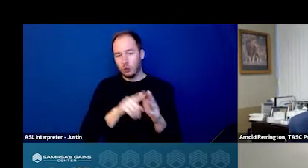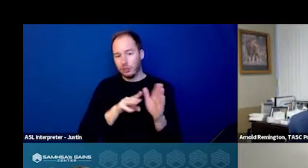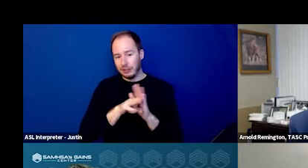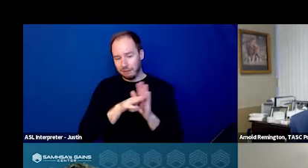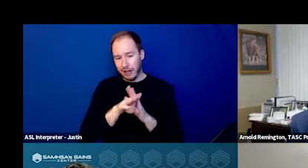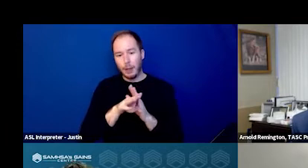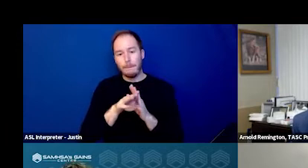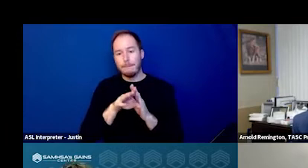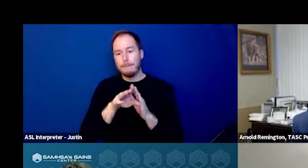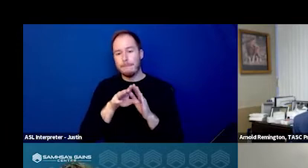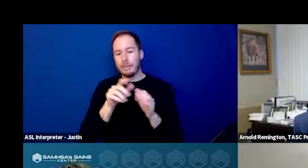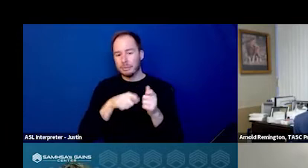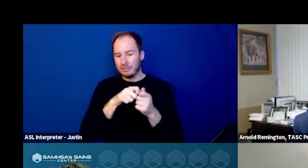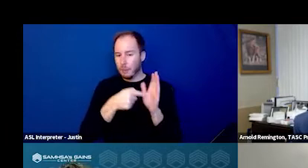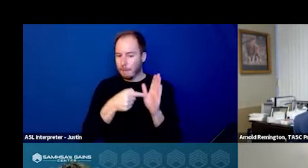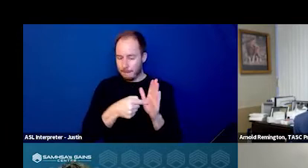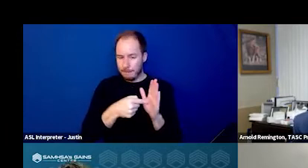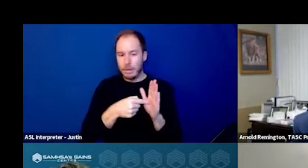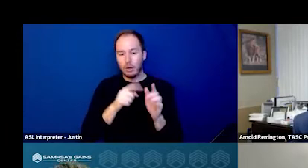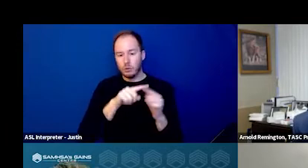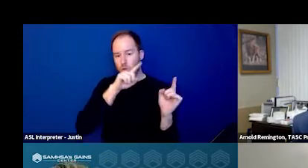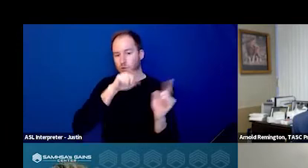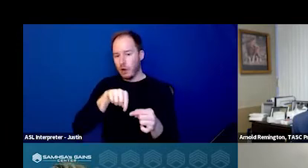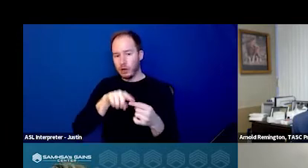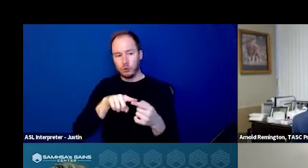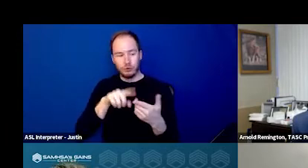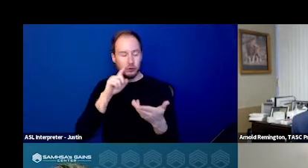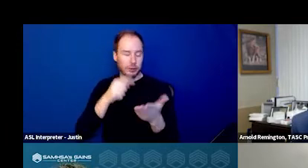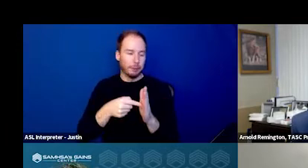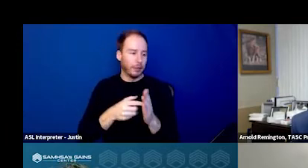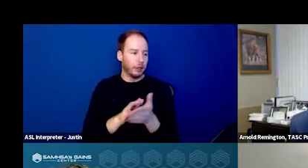a model to respond to one of the things that often,